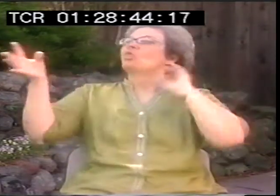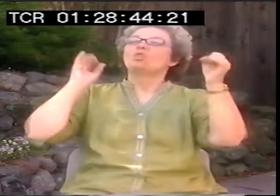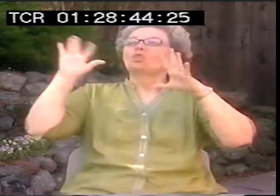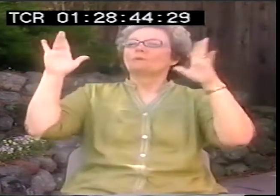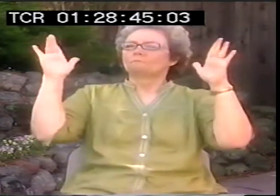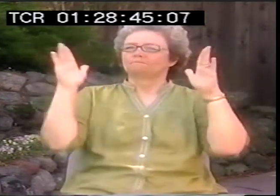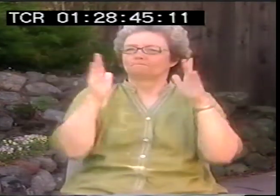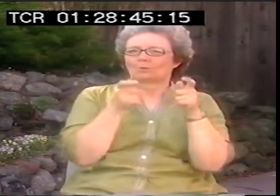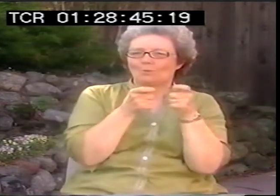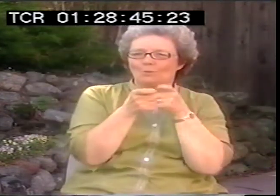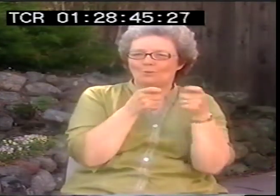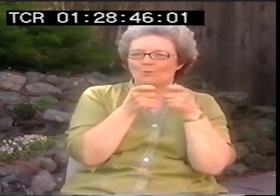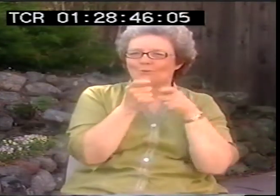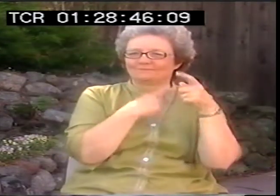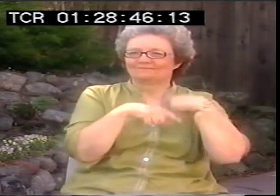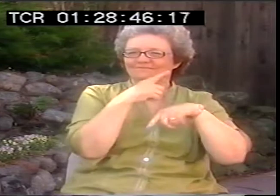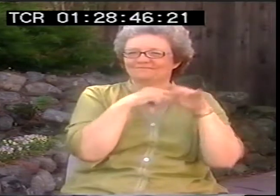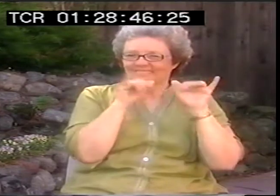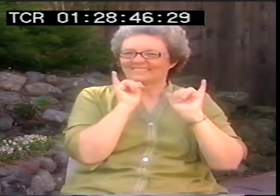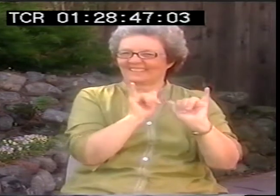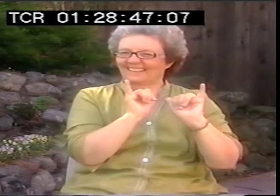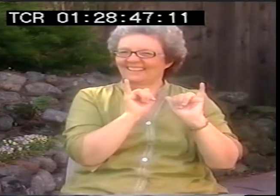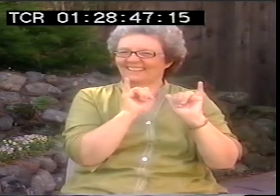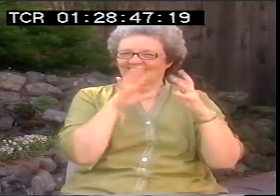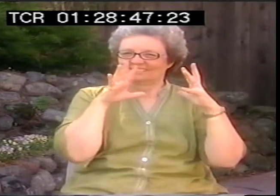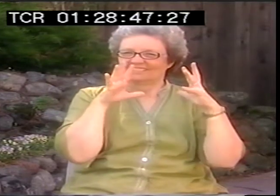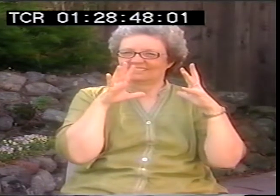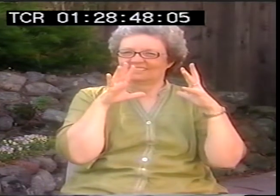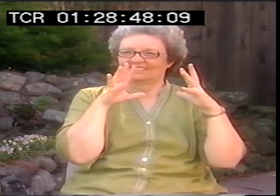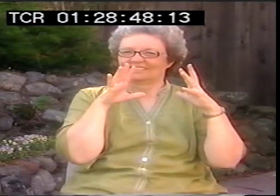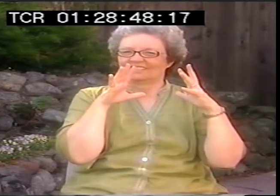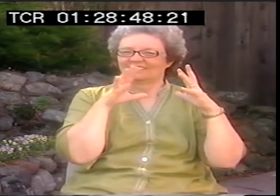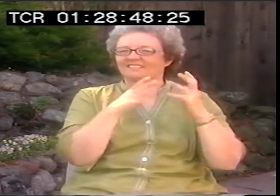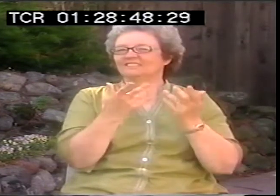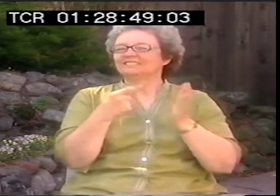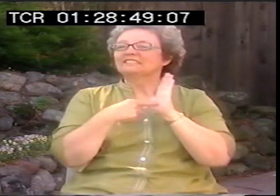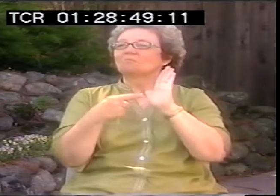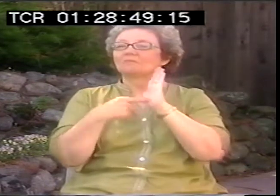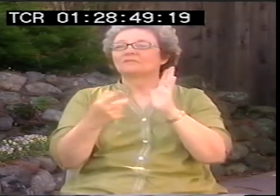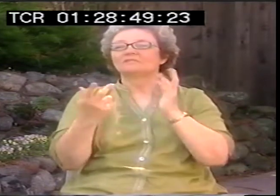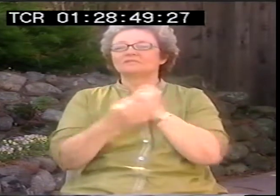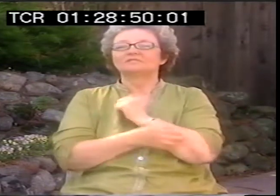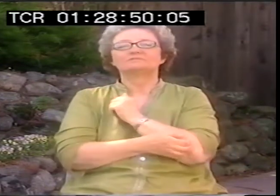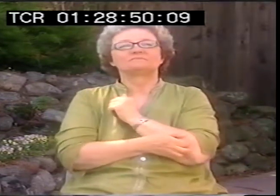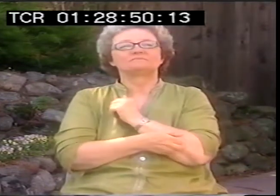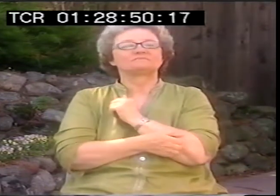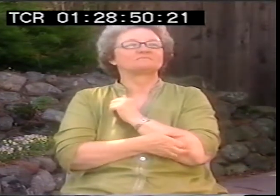and focusing and controlling and only picking a few of them. Let's see. Think of an example.